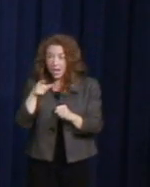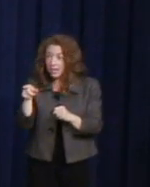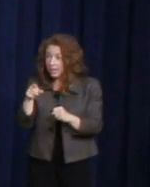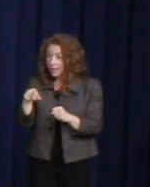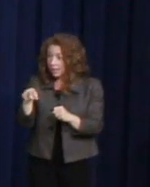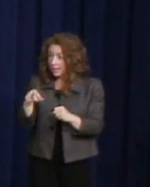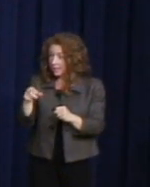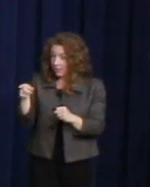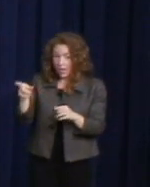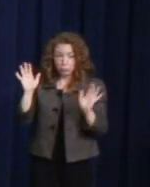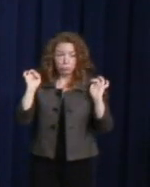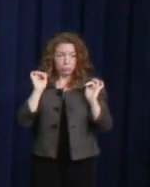Thank you John.